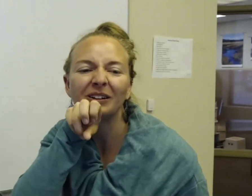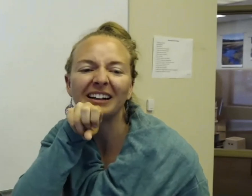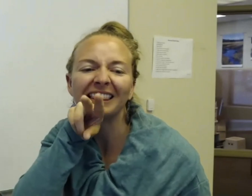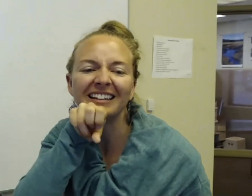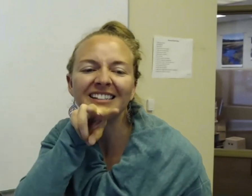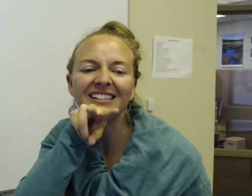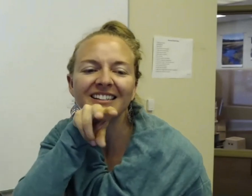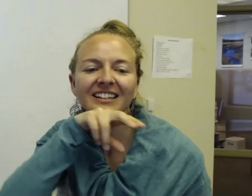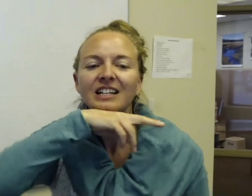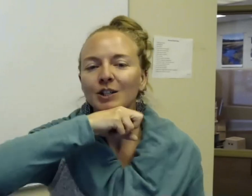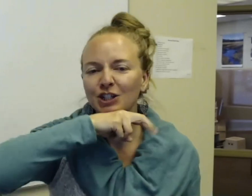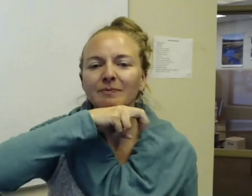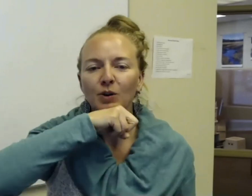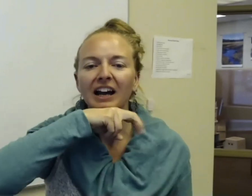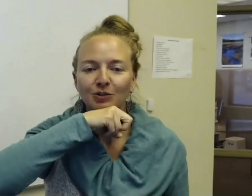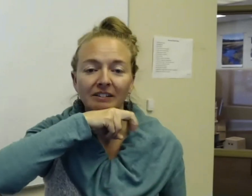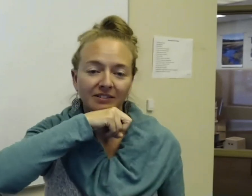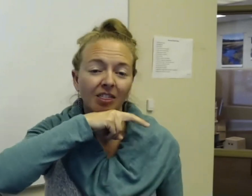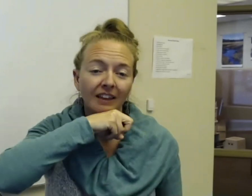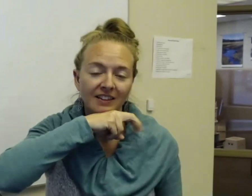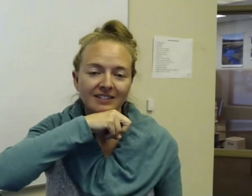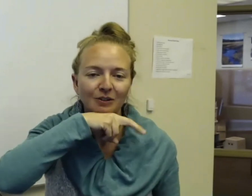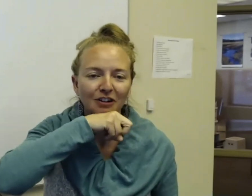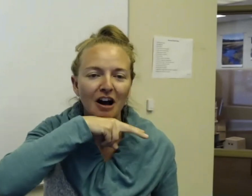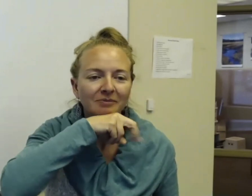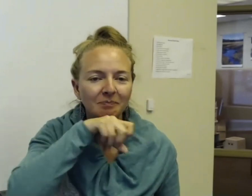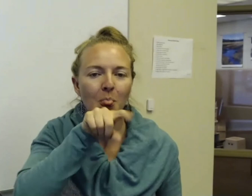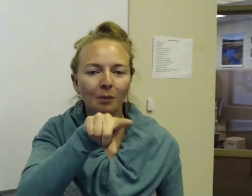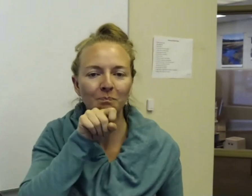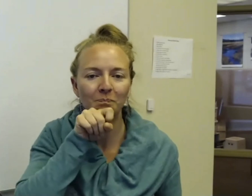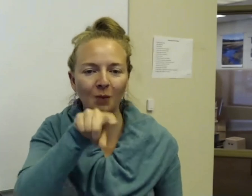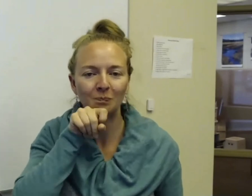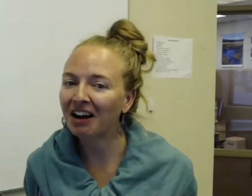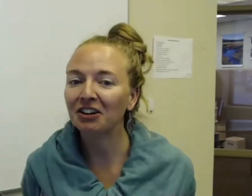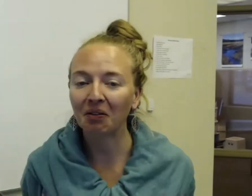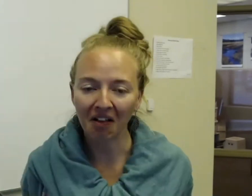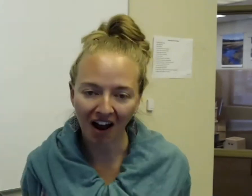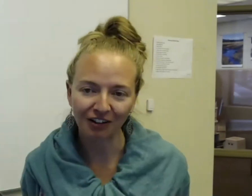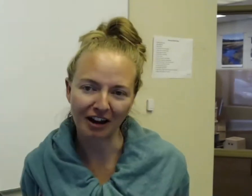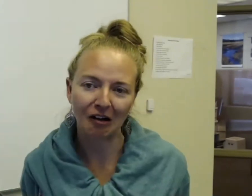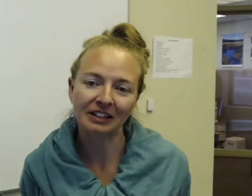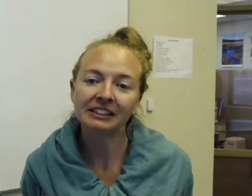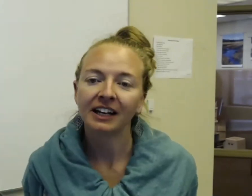like this. So it's just more naturally done like this so rock. Covered a lot of ground